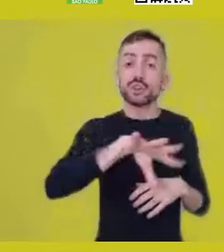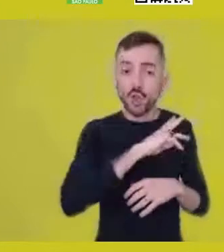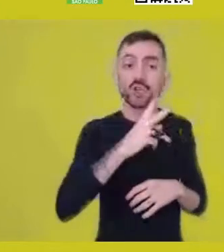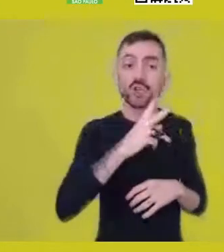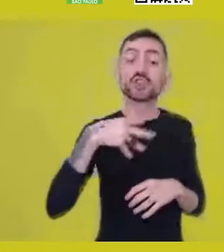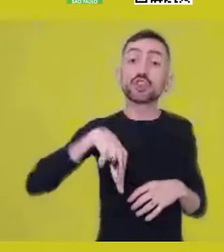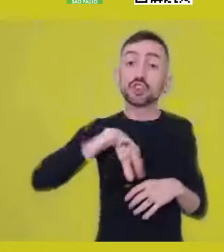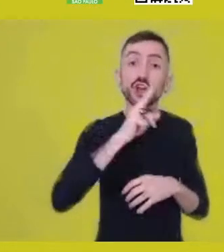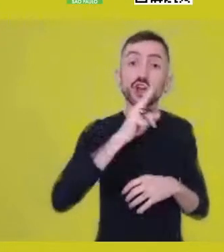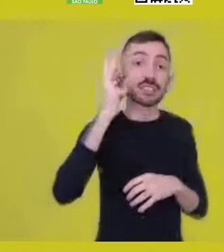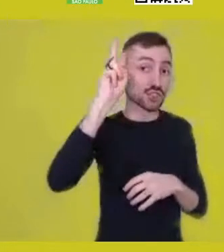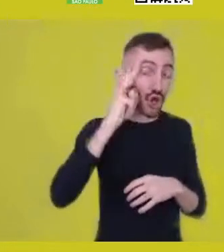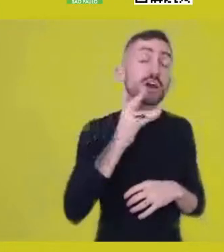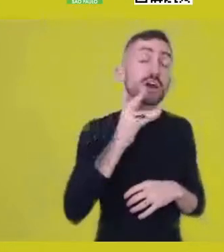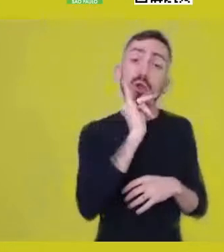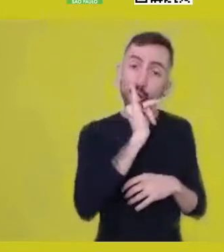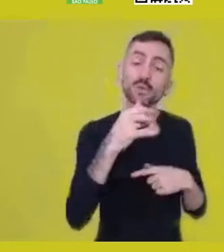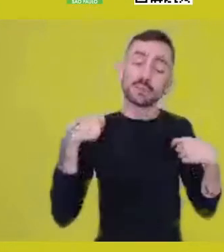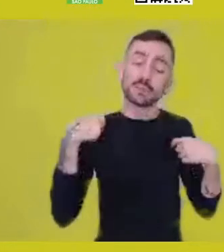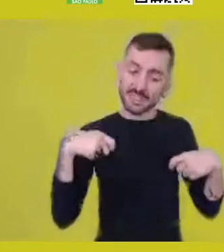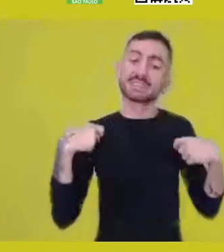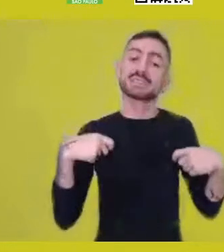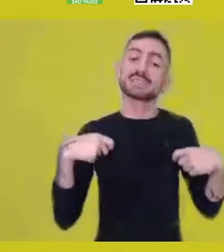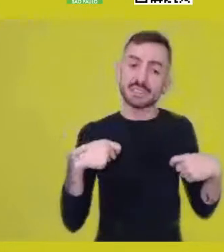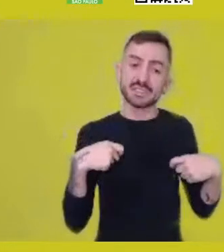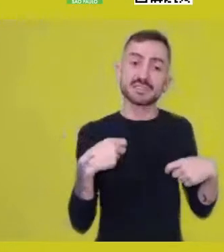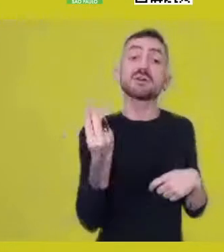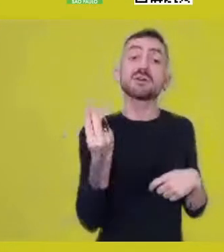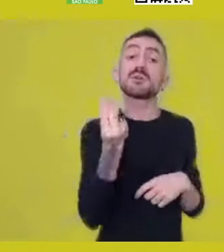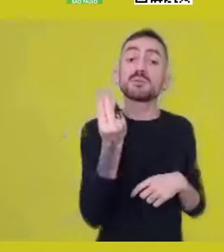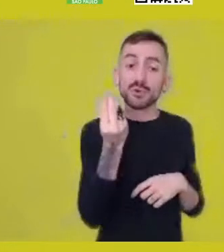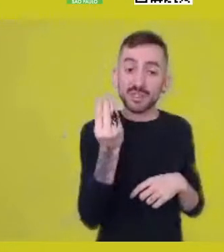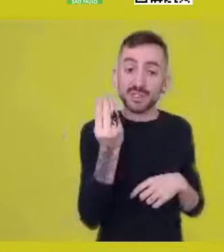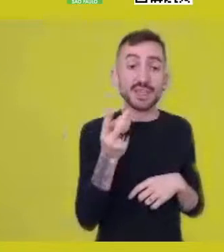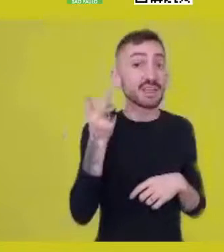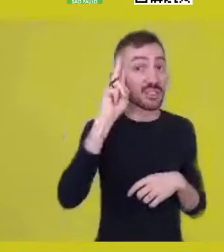in other ways, because there is no freedom without history at hand,